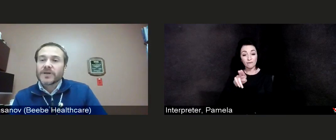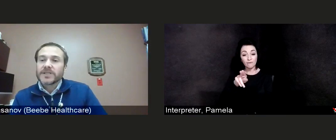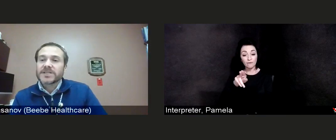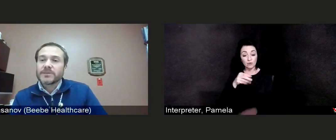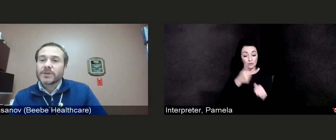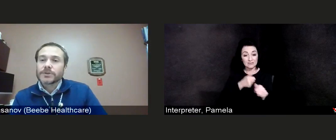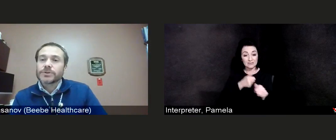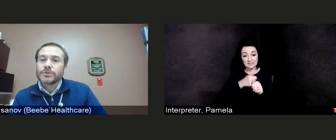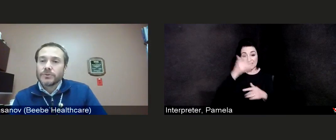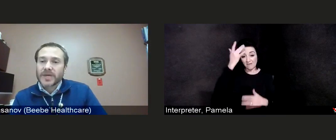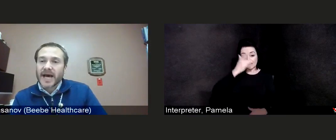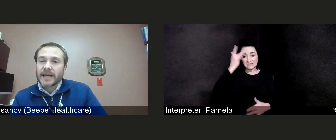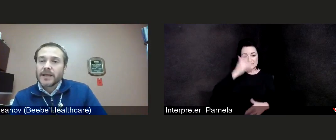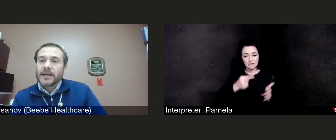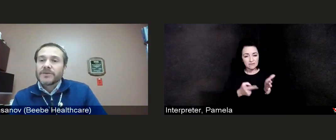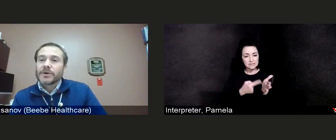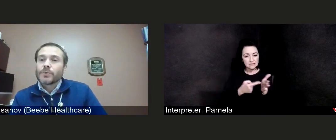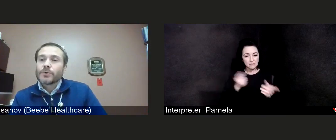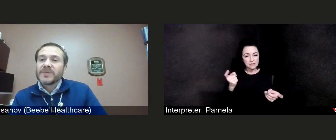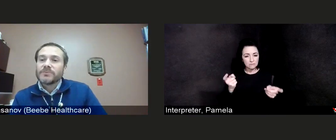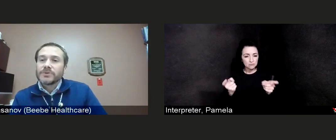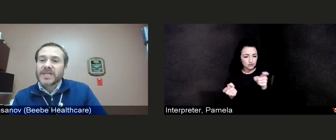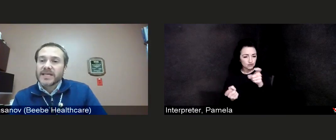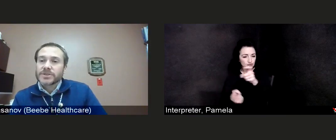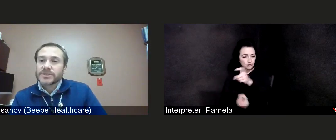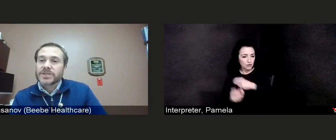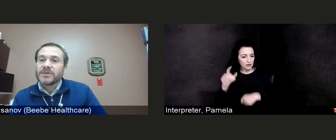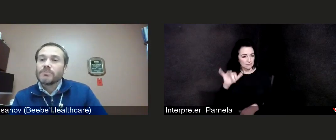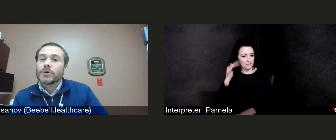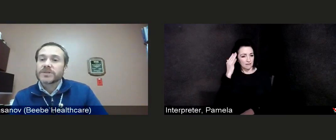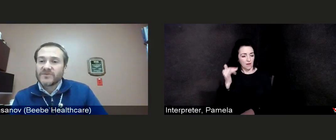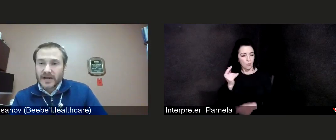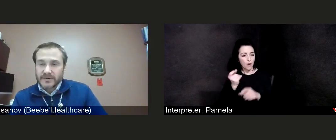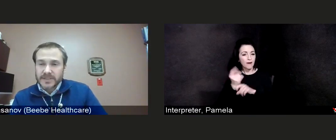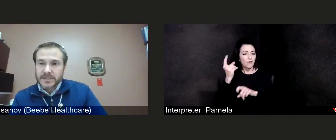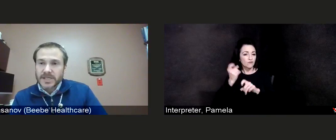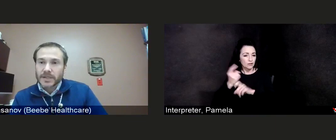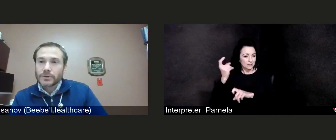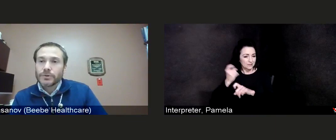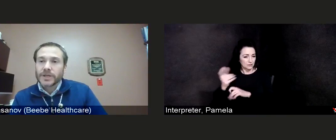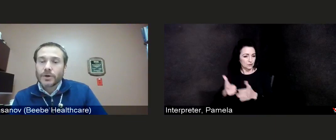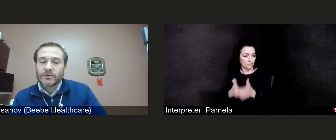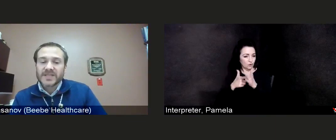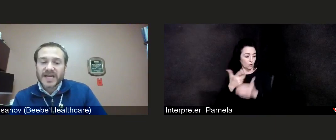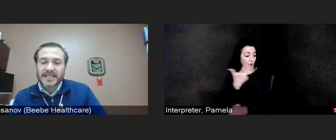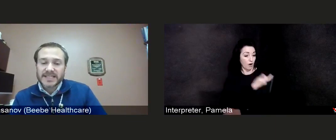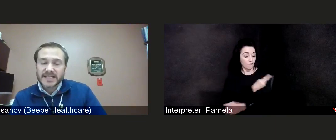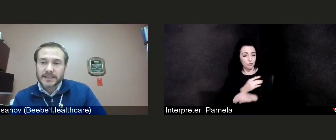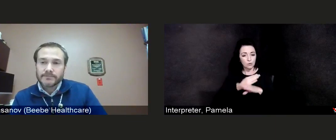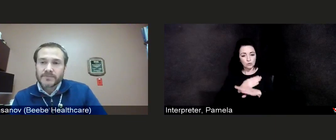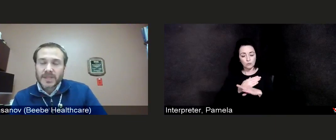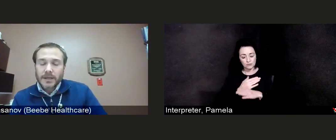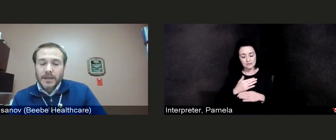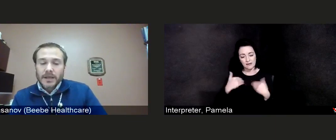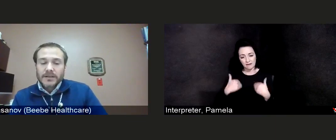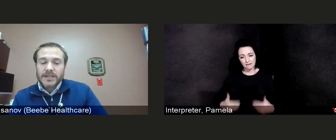So very similar to that, there will be mutations in most viruses including COVID-19.